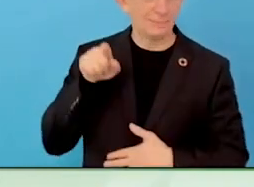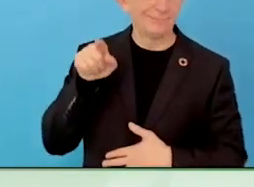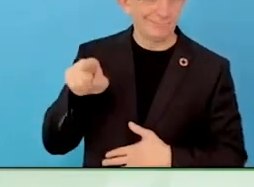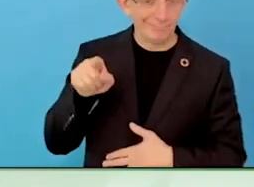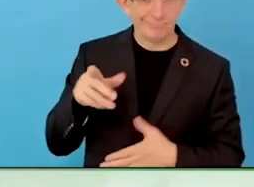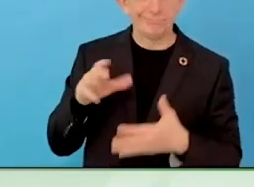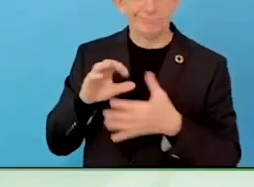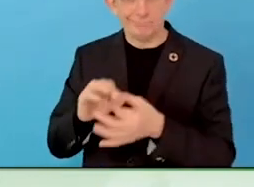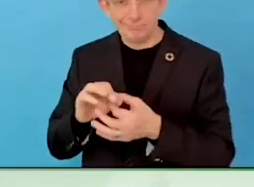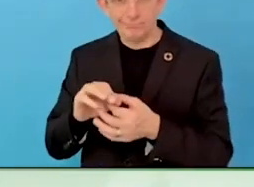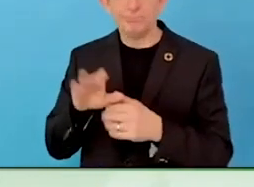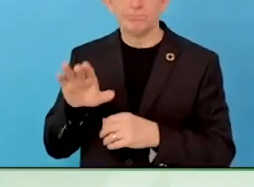That is it.